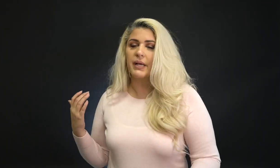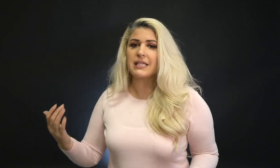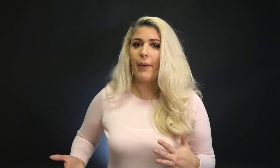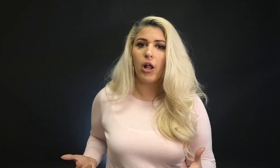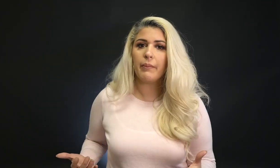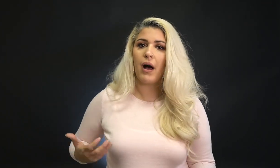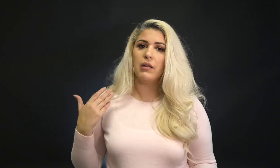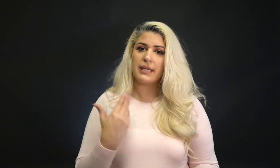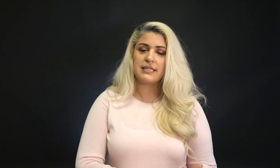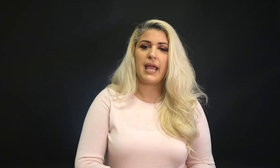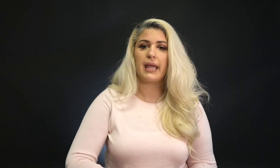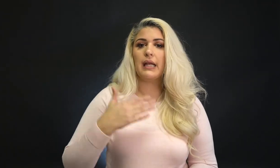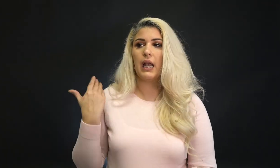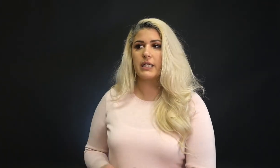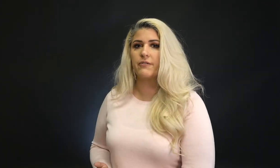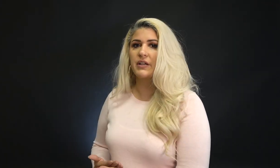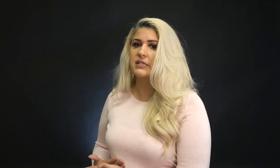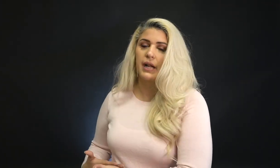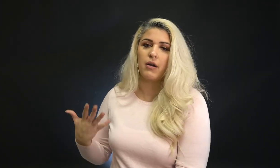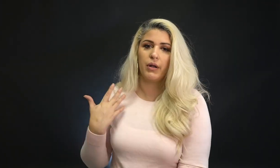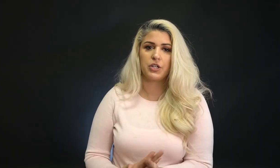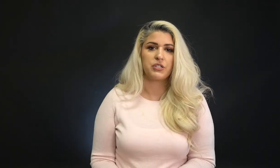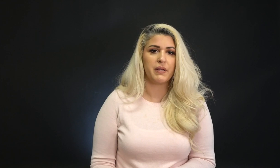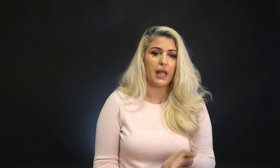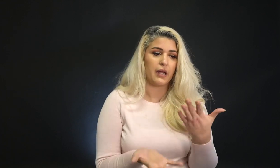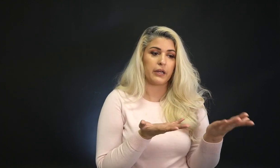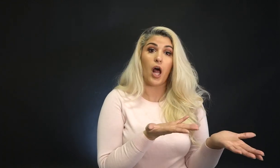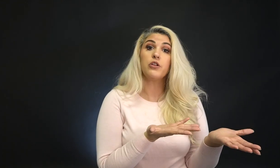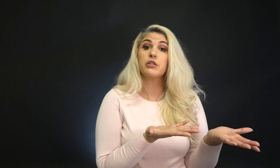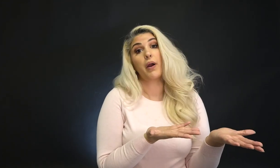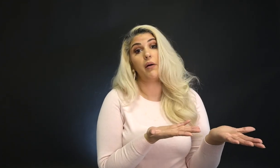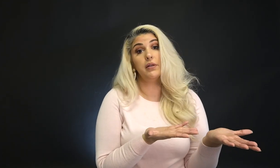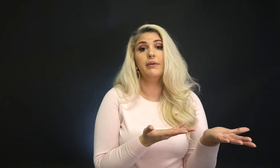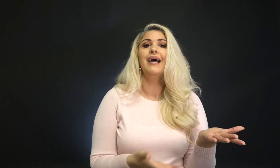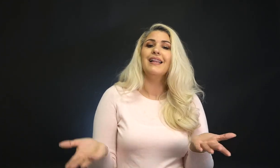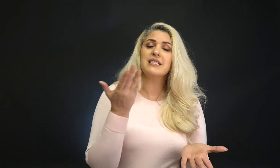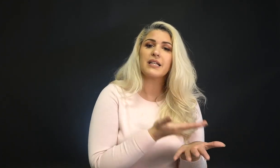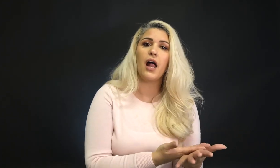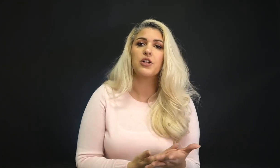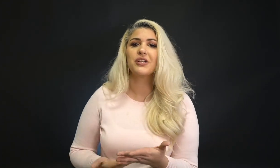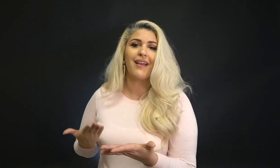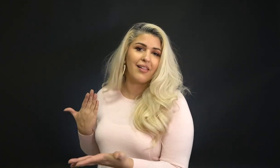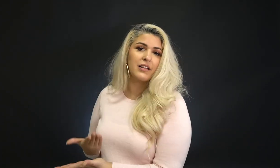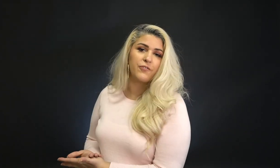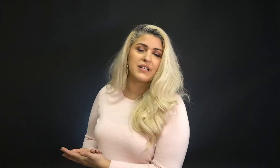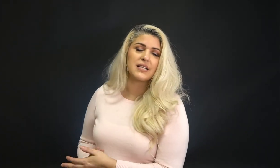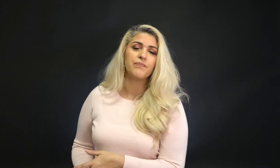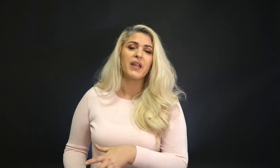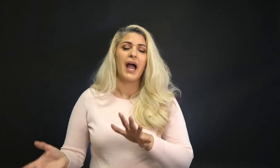Because I'm all about, let's take it, let's fix it. I don't want to just be like, acknowledge the problem. Let's acknowledge it and let's fix it.